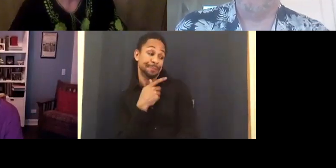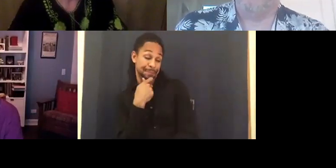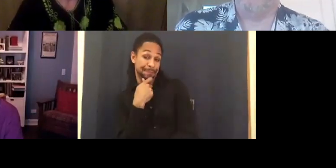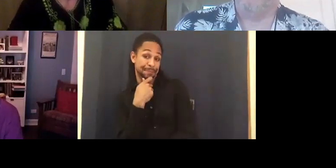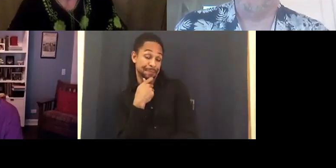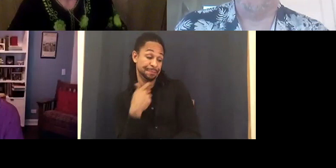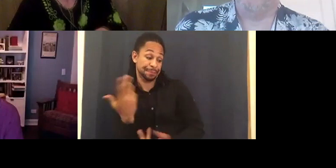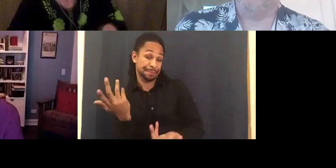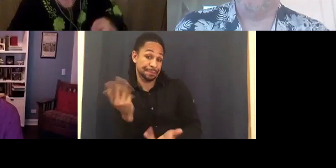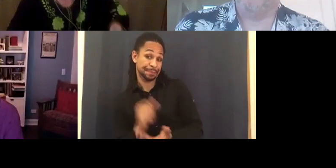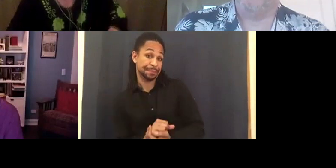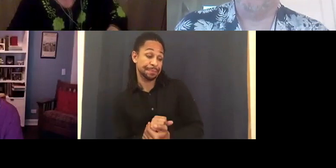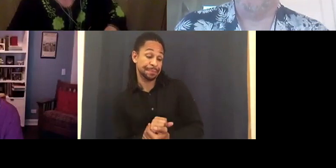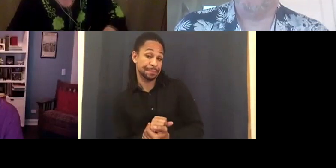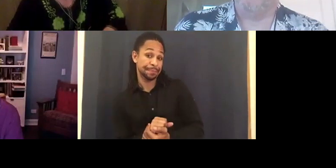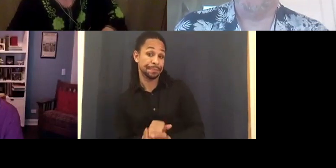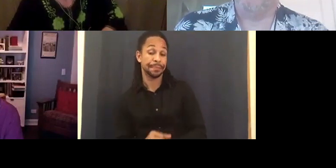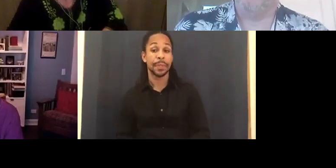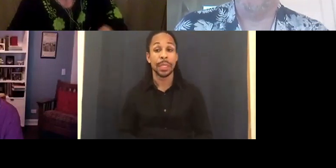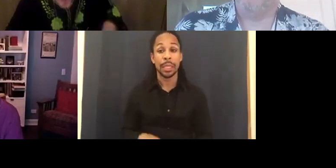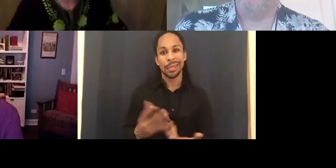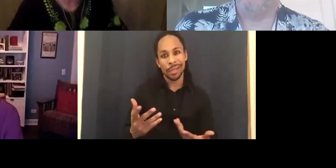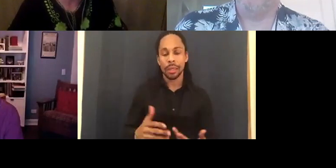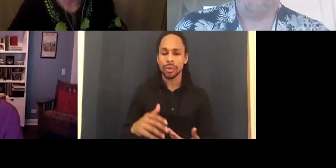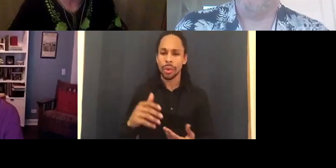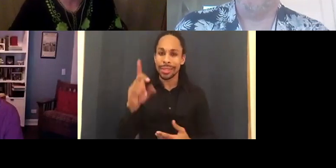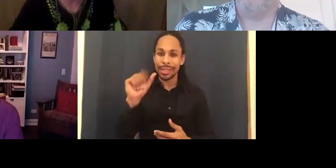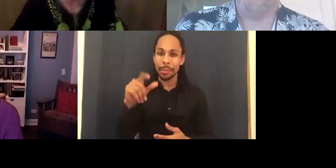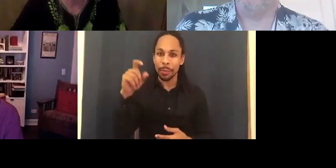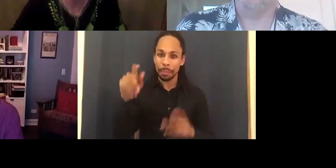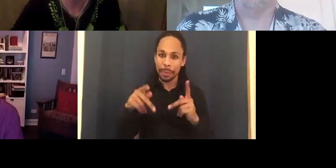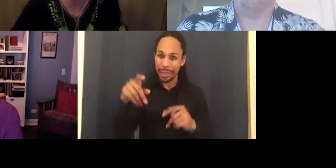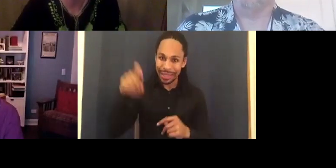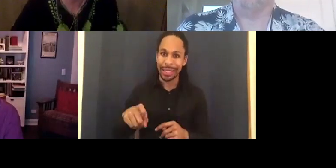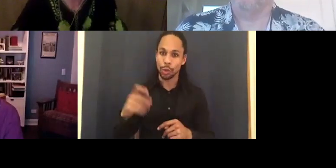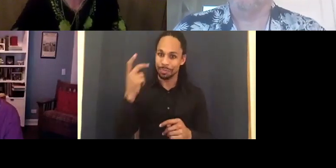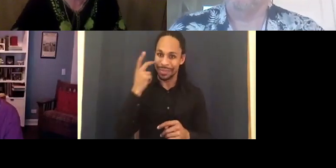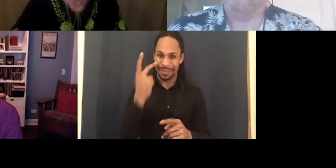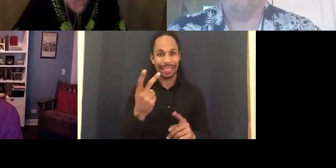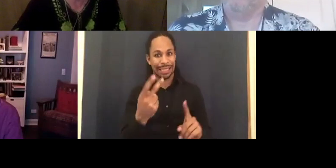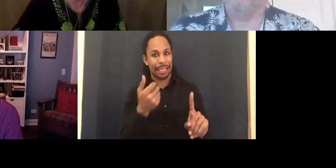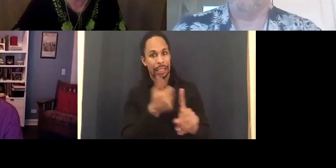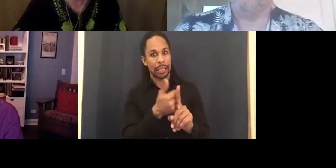We need to be seen reflected in ourselves and other people want that too. They've done audience analysis. Everybody wants the same thing.